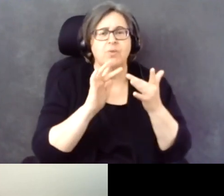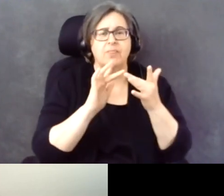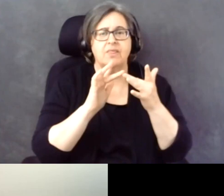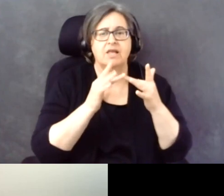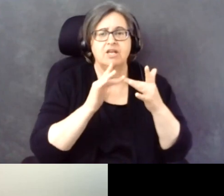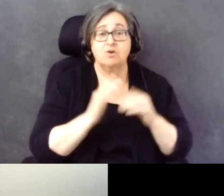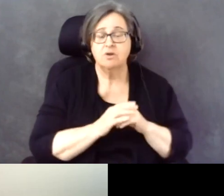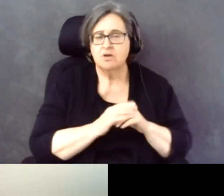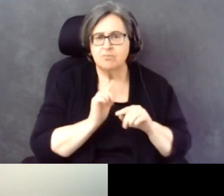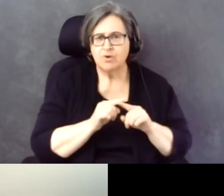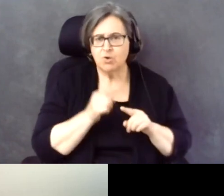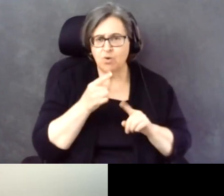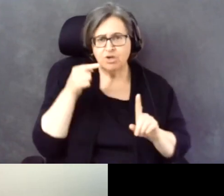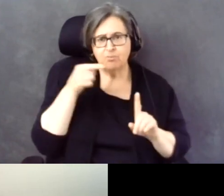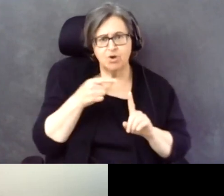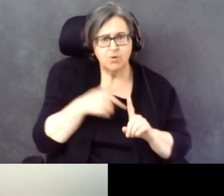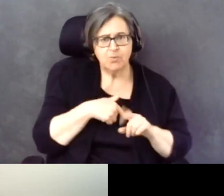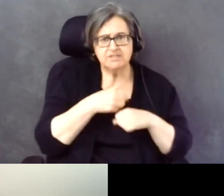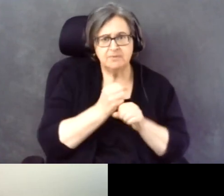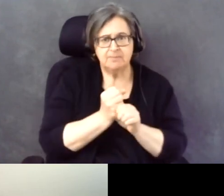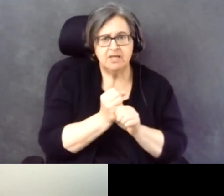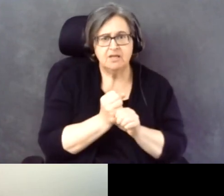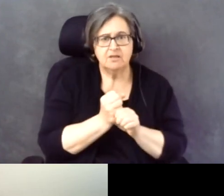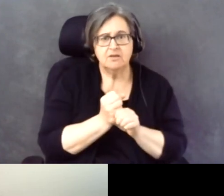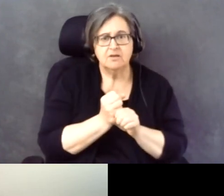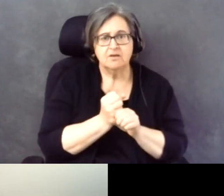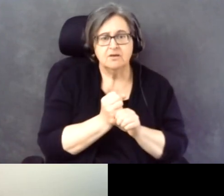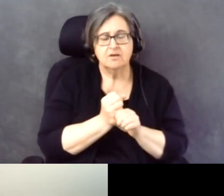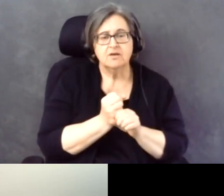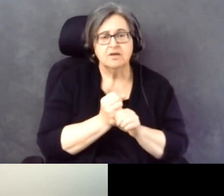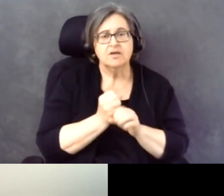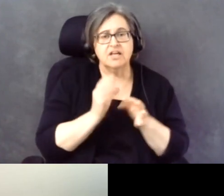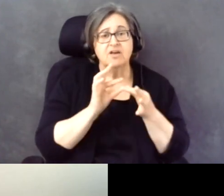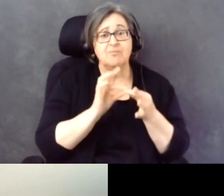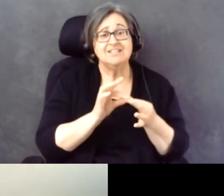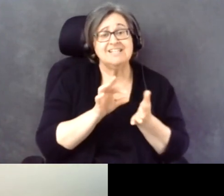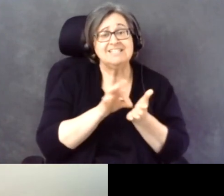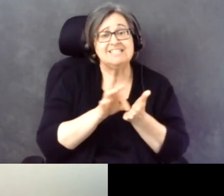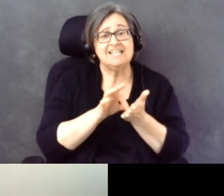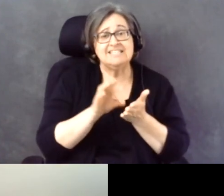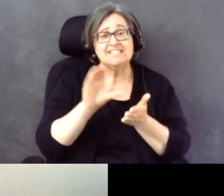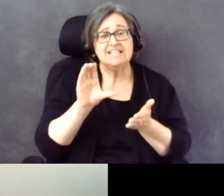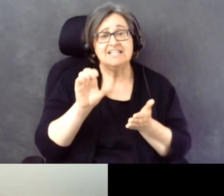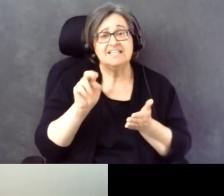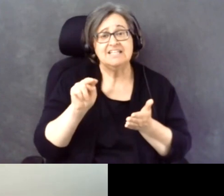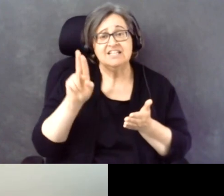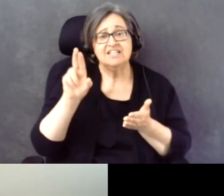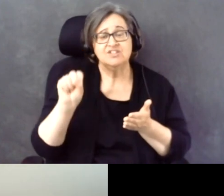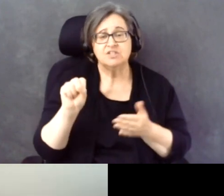But one of the points that we made is that, this is based on citizen says data.